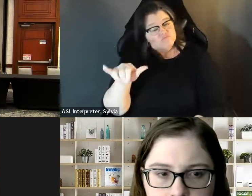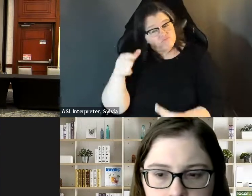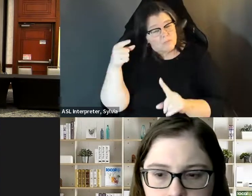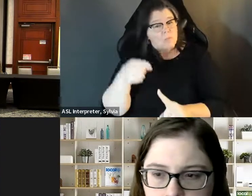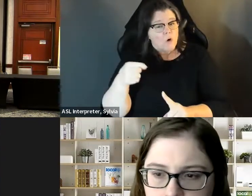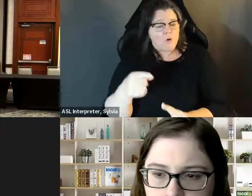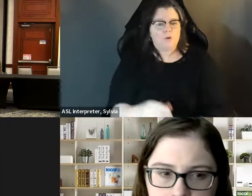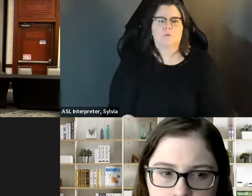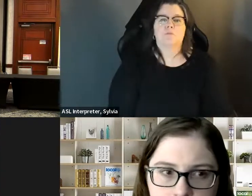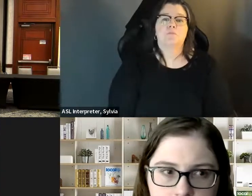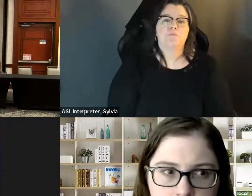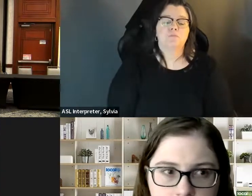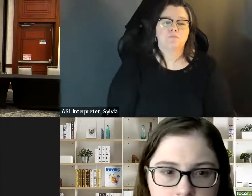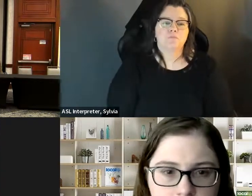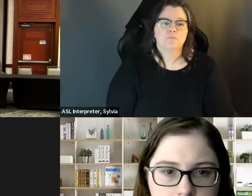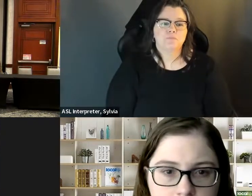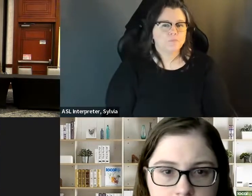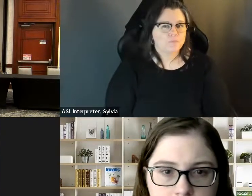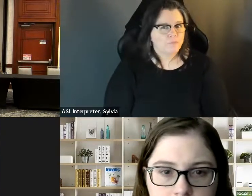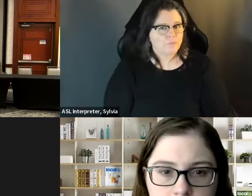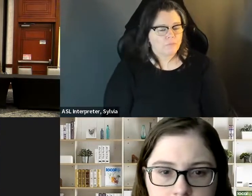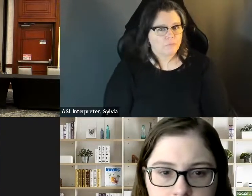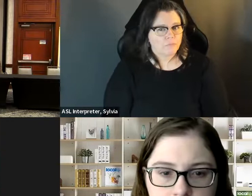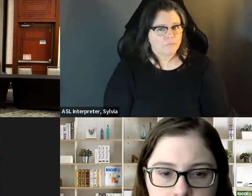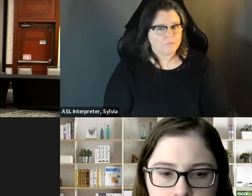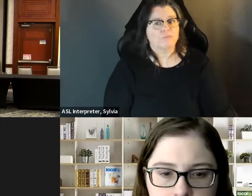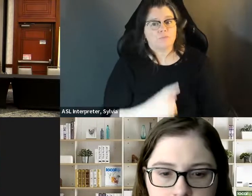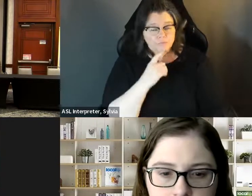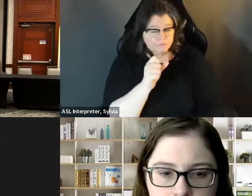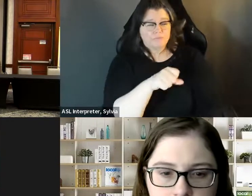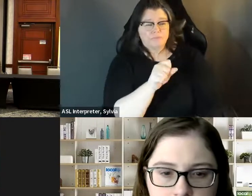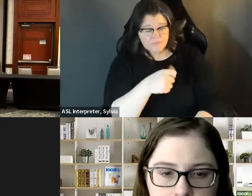» This is Caroline. I